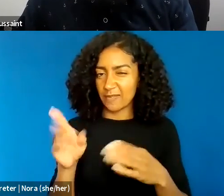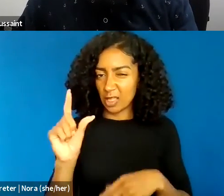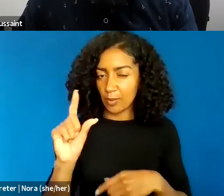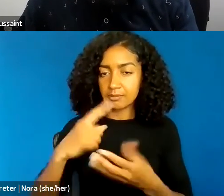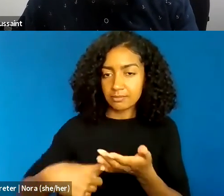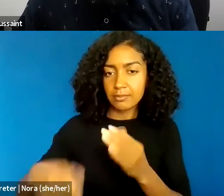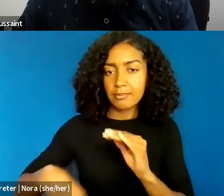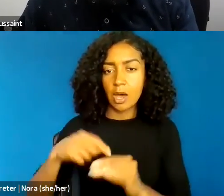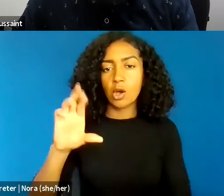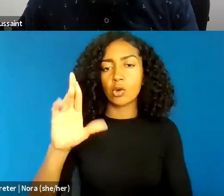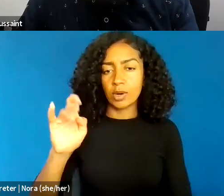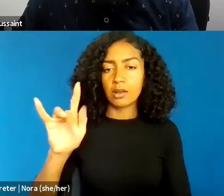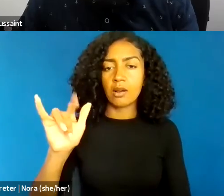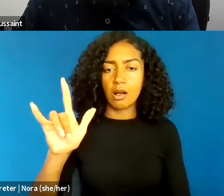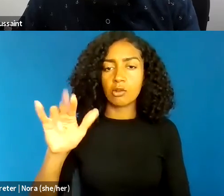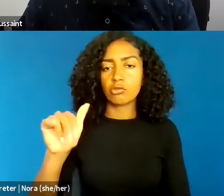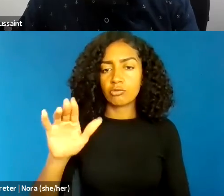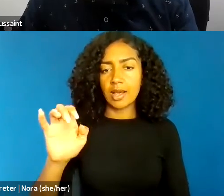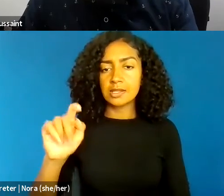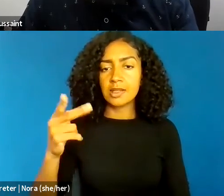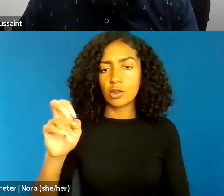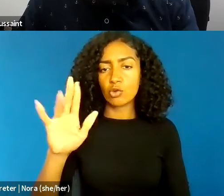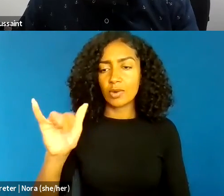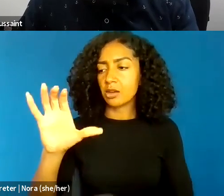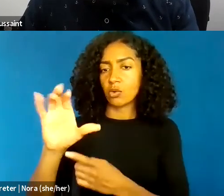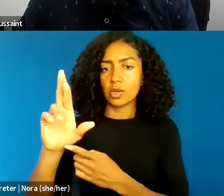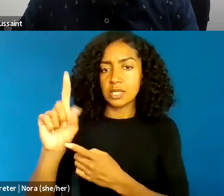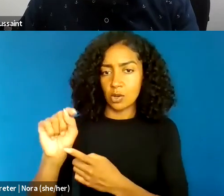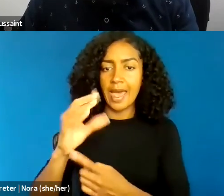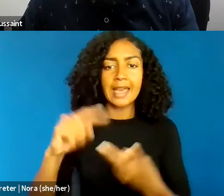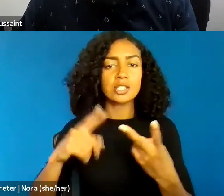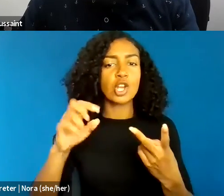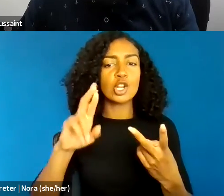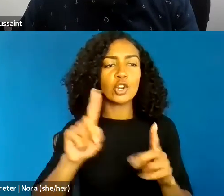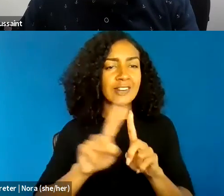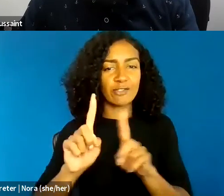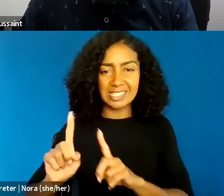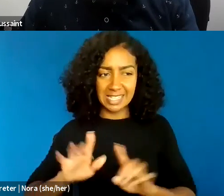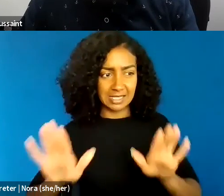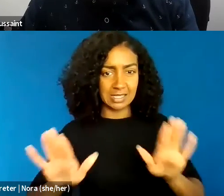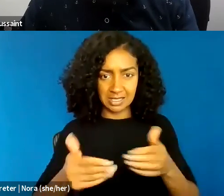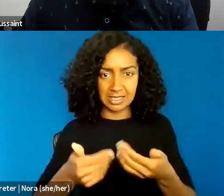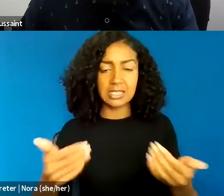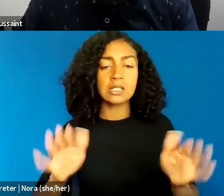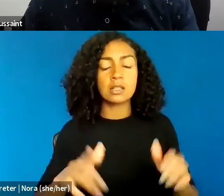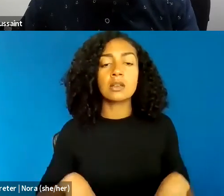and gender differences, and the fact that a lot of conversations about policing and police brutality is centered around Black men.